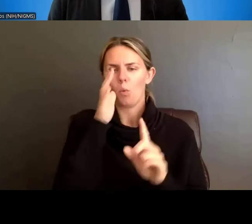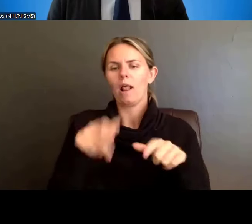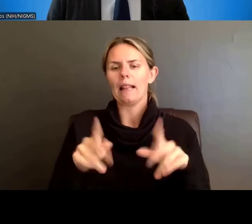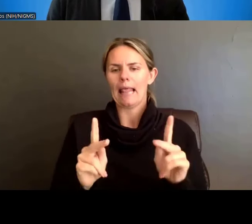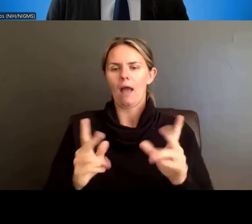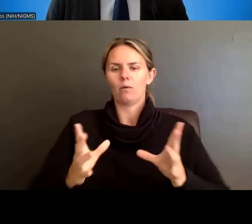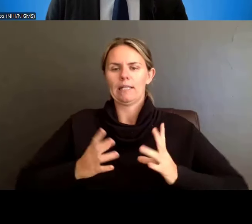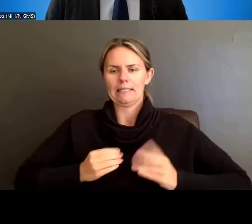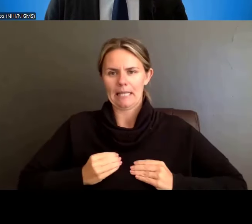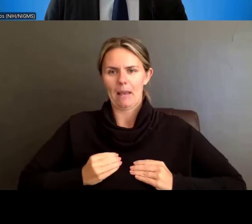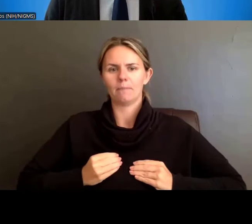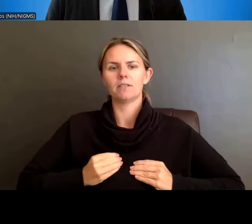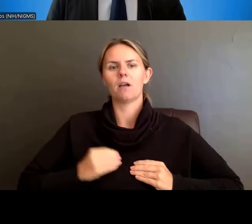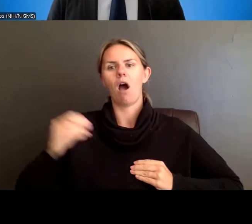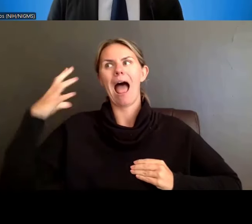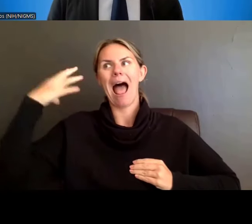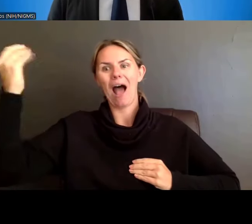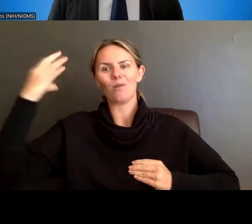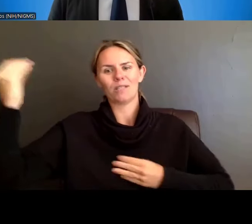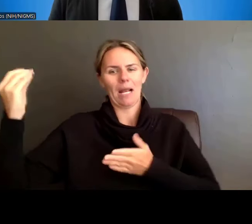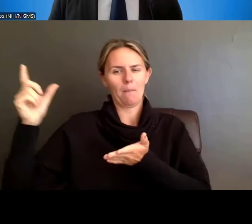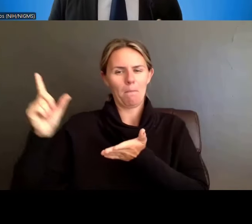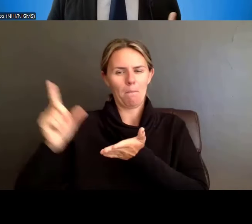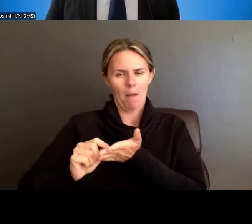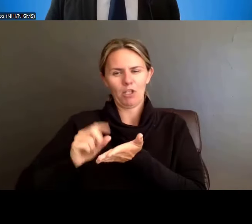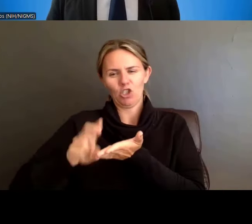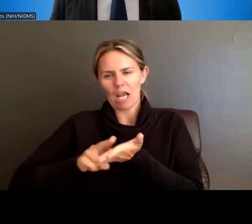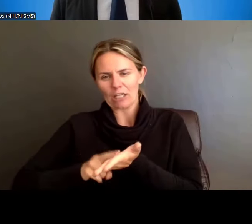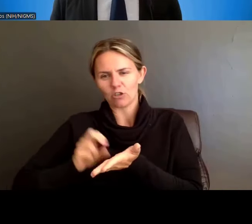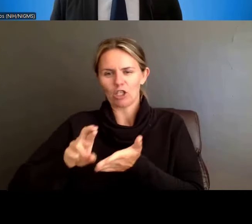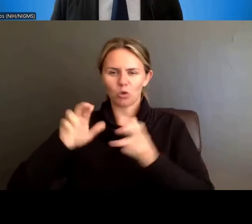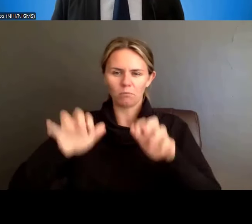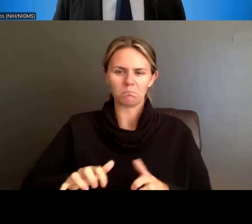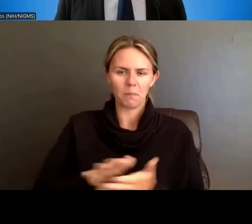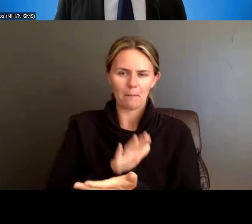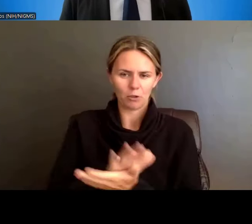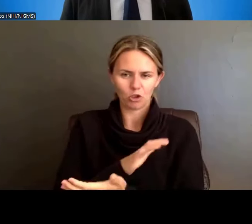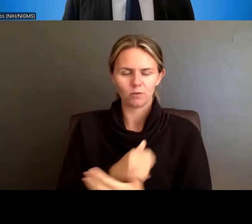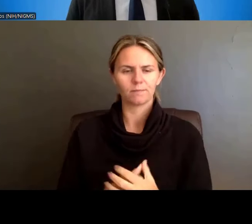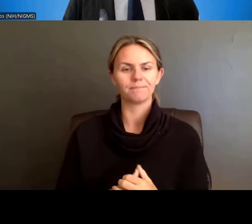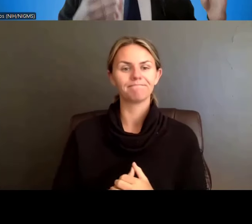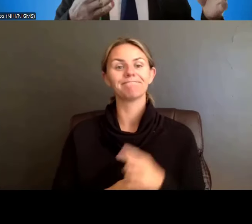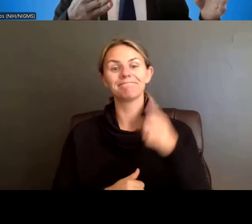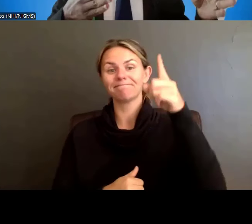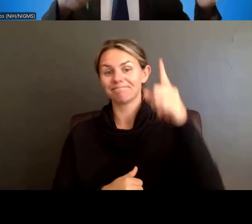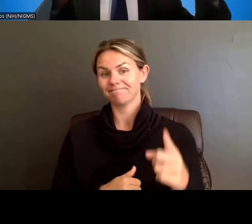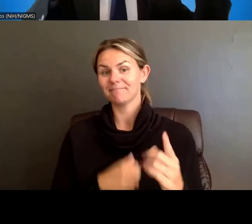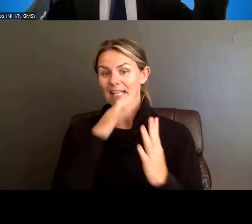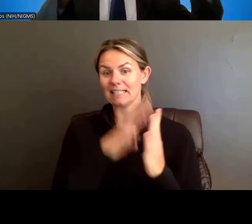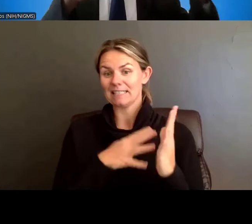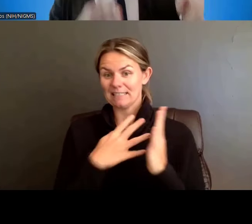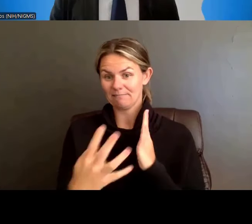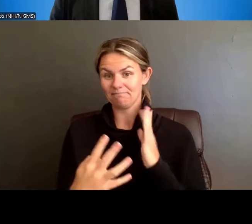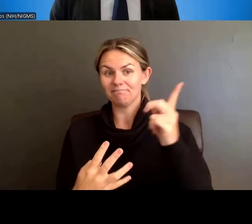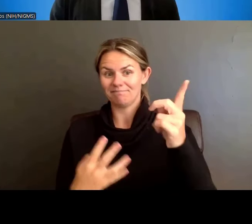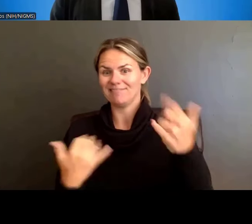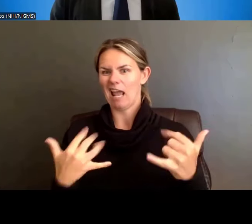So, this is an example of what that table will look like in the updates. The left most column now is the trainee name,